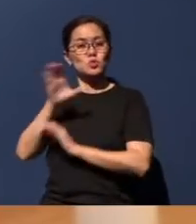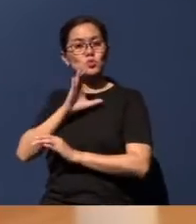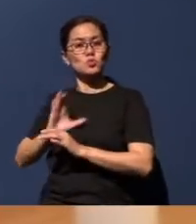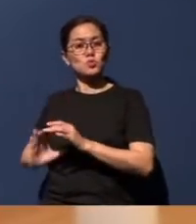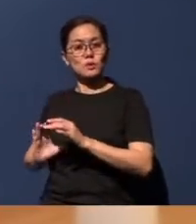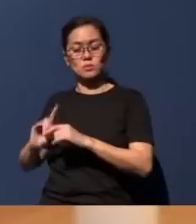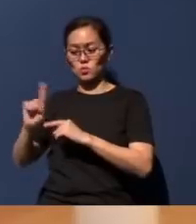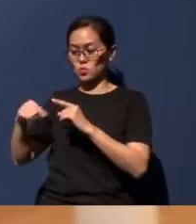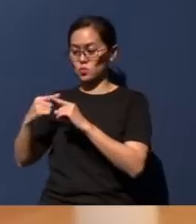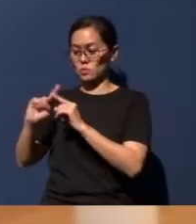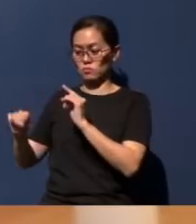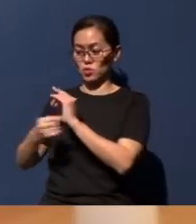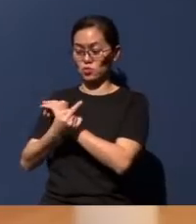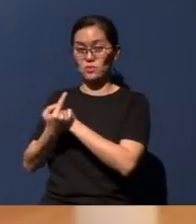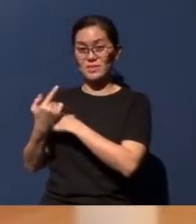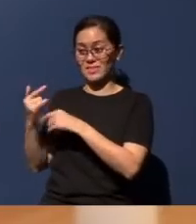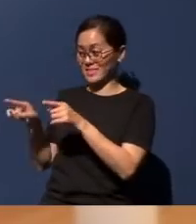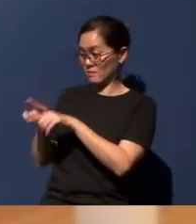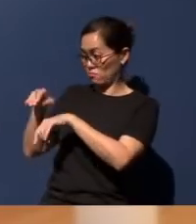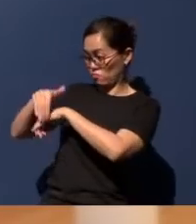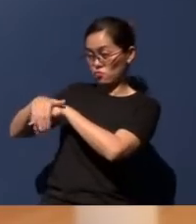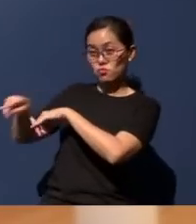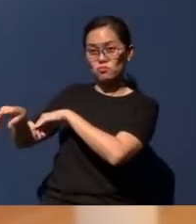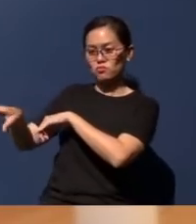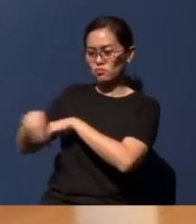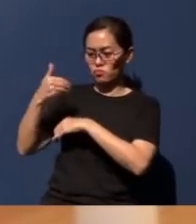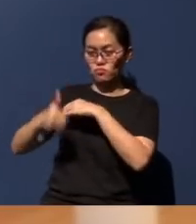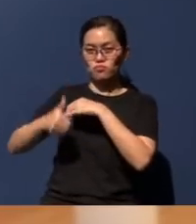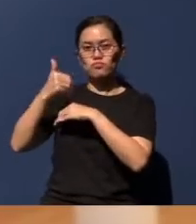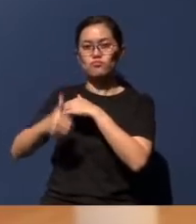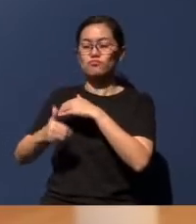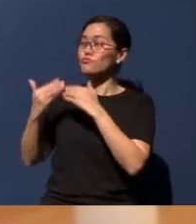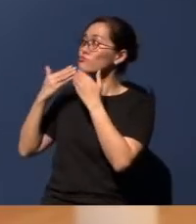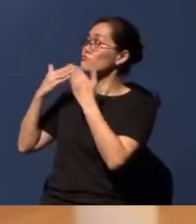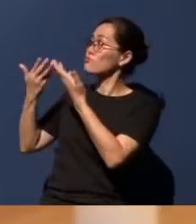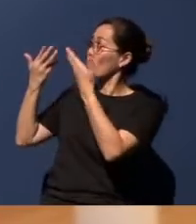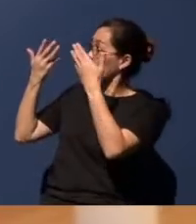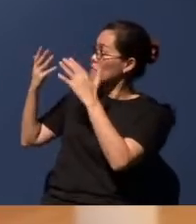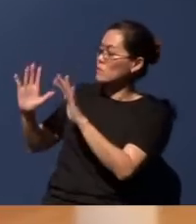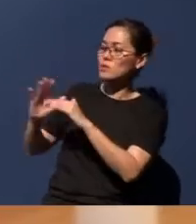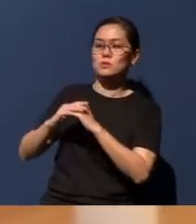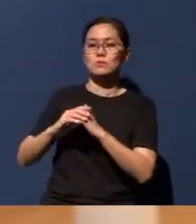night He was betrayed, took bread, and when He had given thanks, He broke it and said,